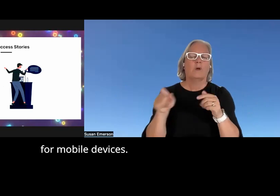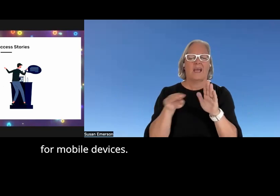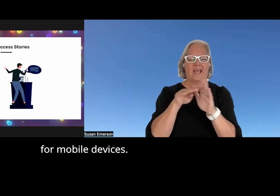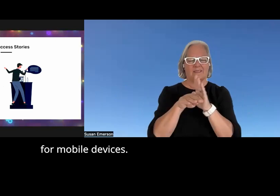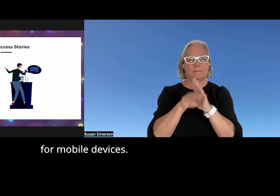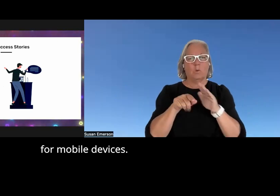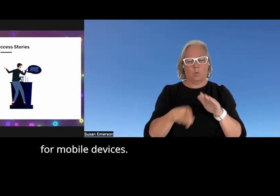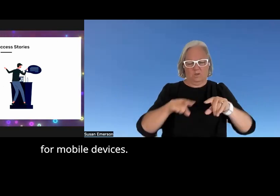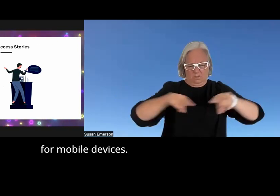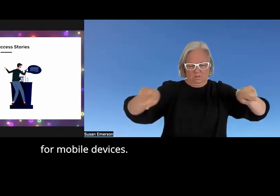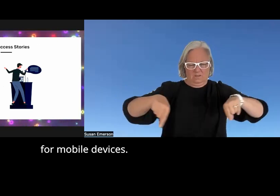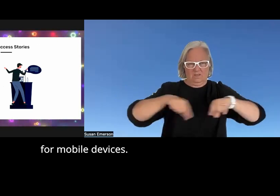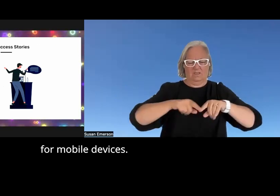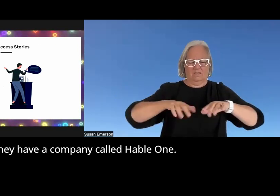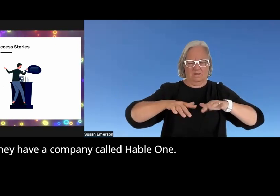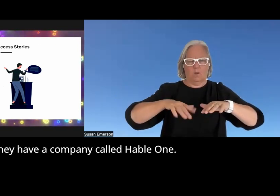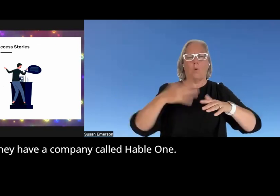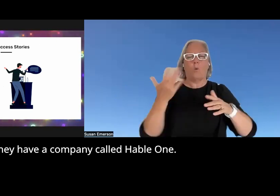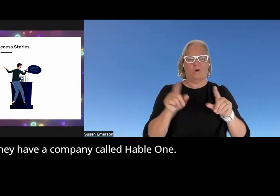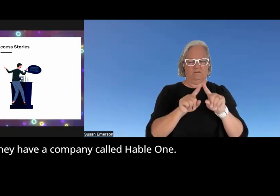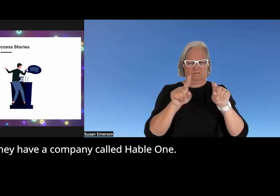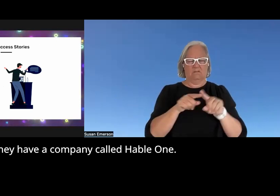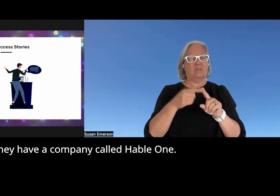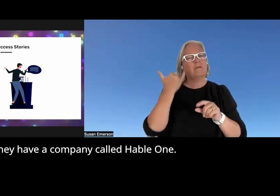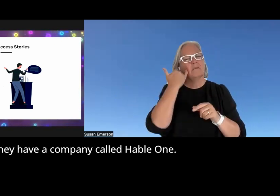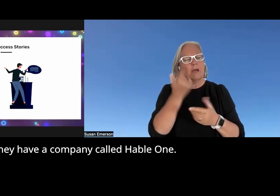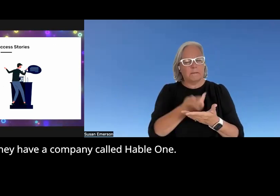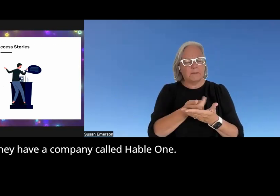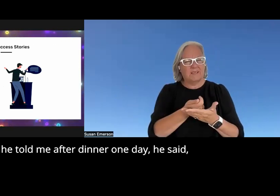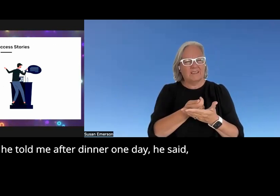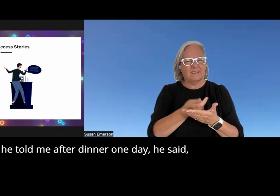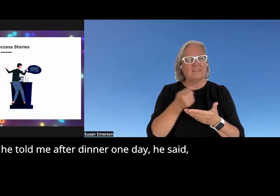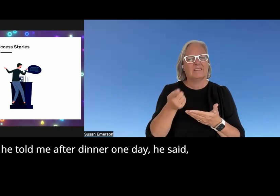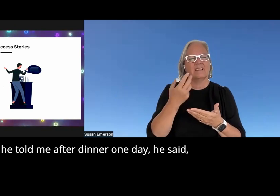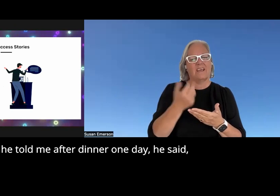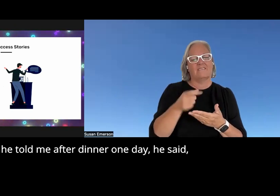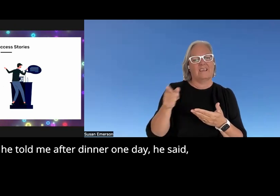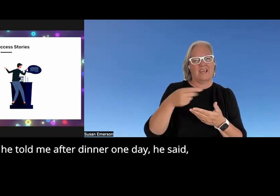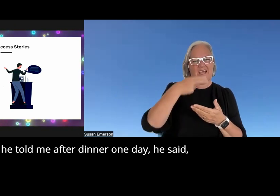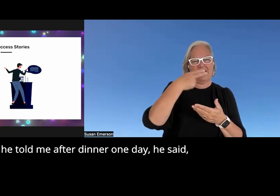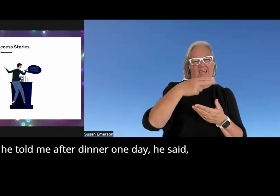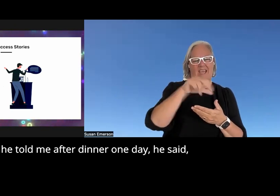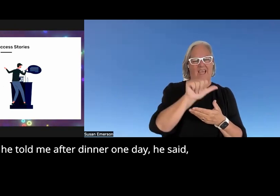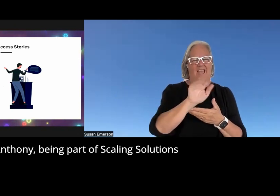for mobile devices they have a company called ha one and he told me after dinner one day he said